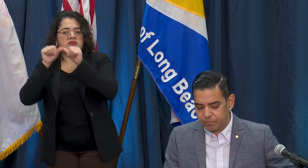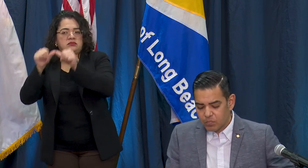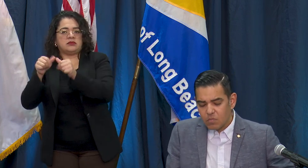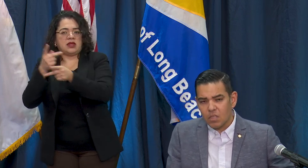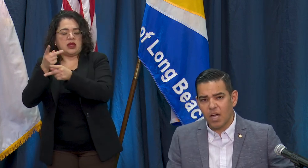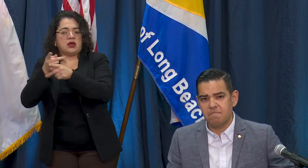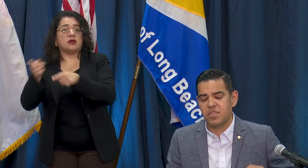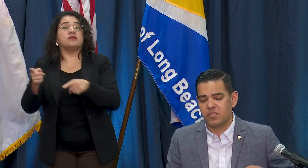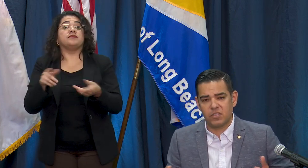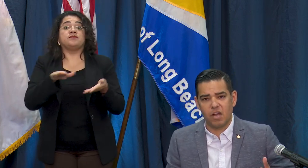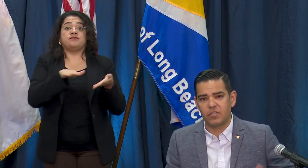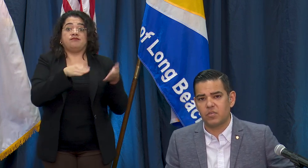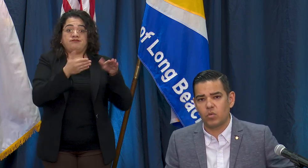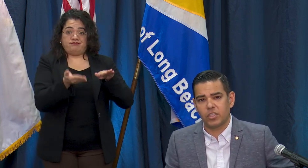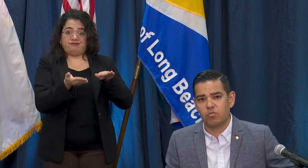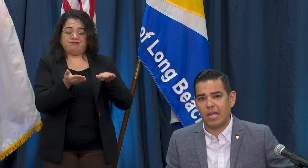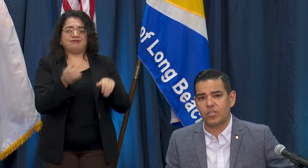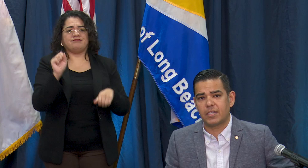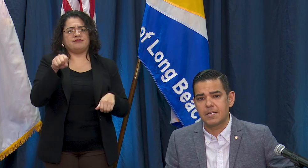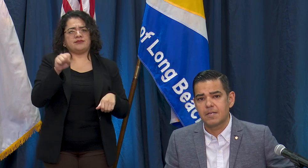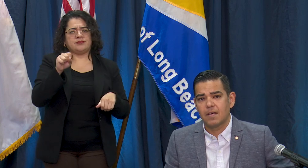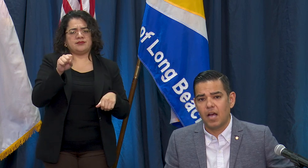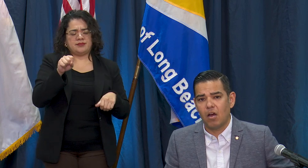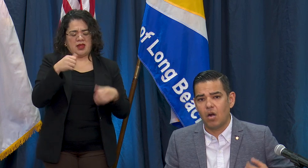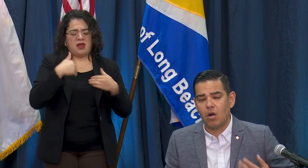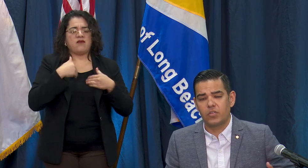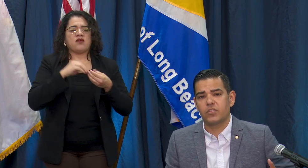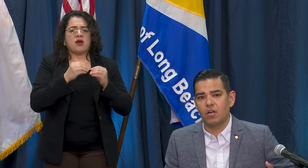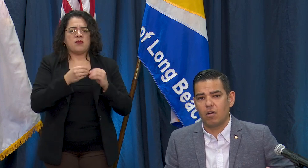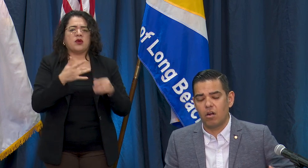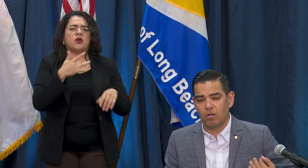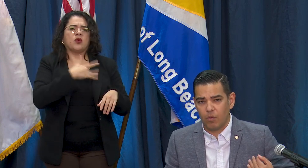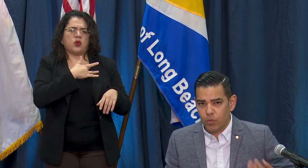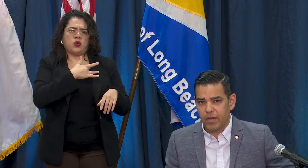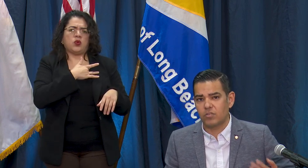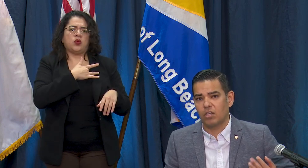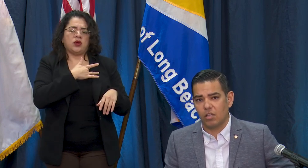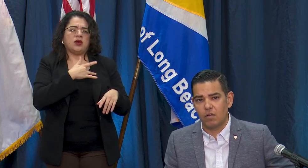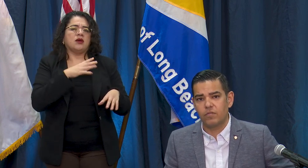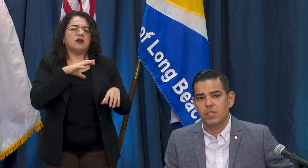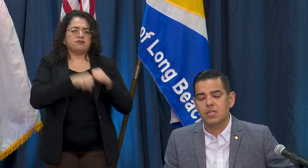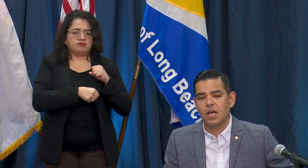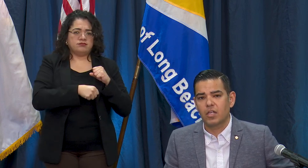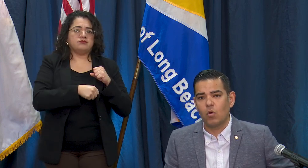This is obviously really tragic our hearts and our prayers and our love go